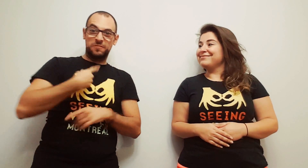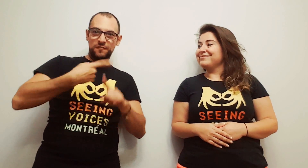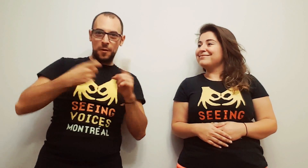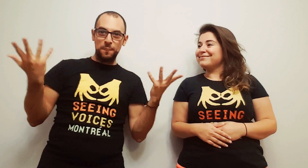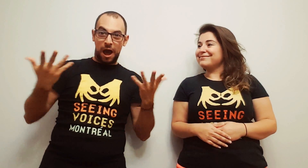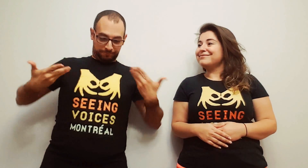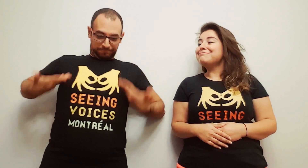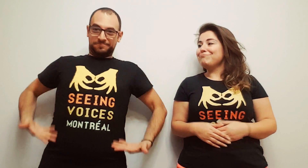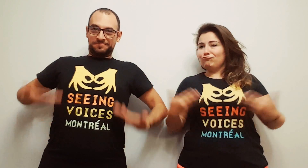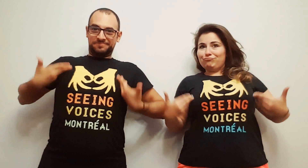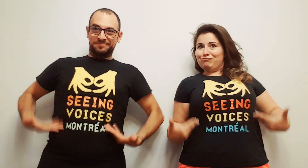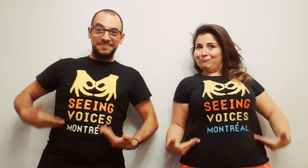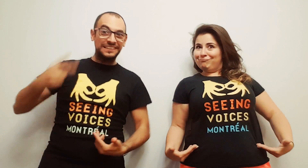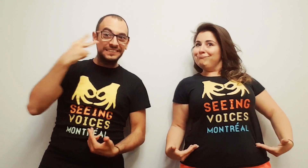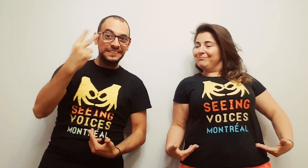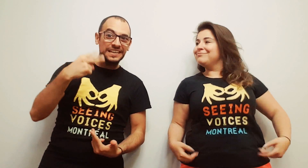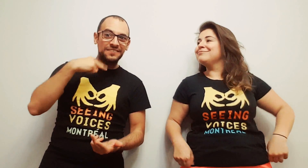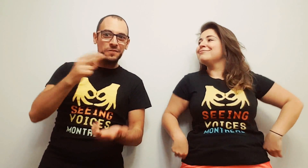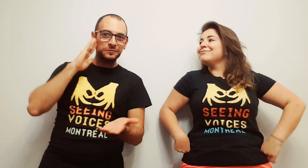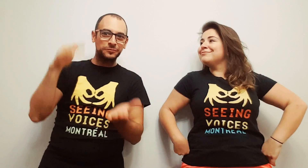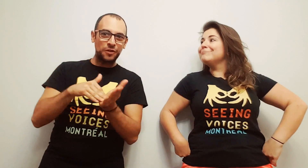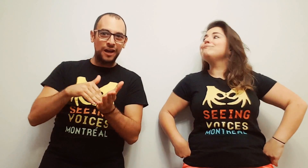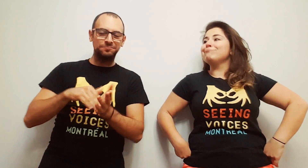We're from Seeing Voices Montreal!